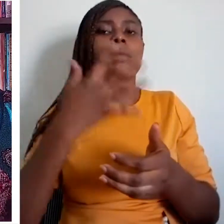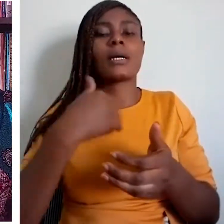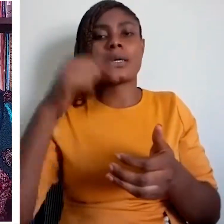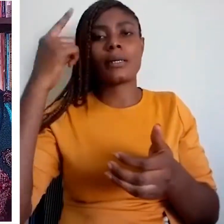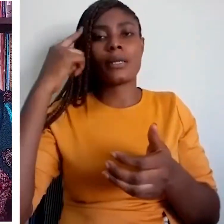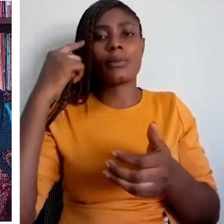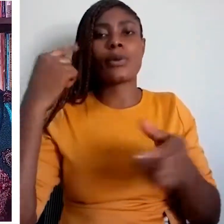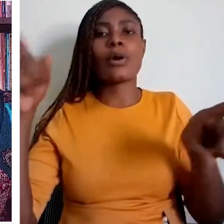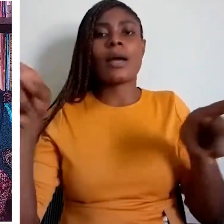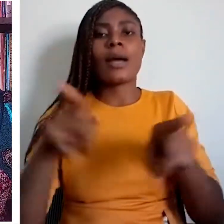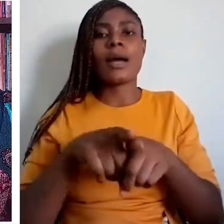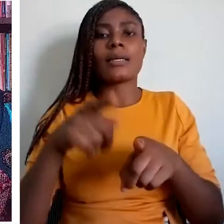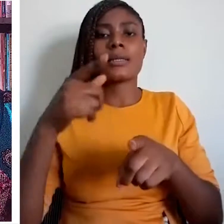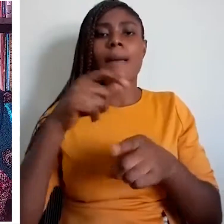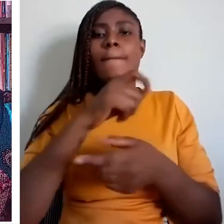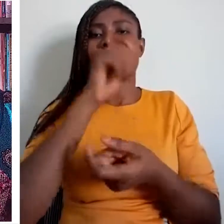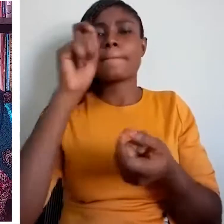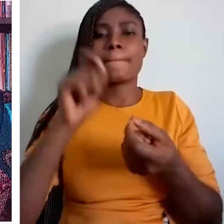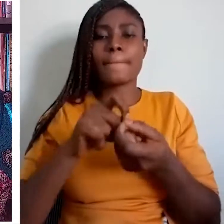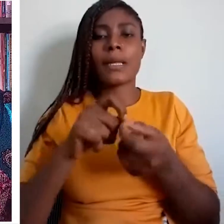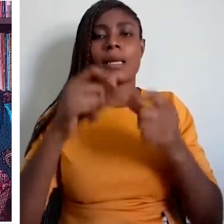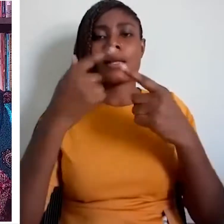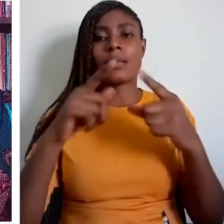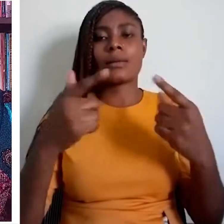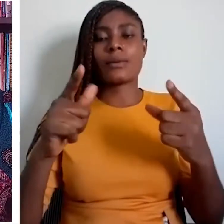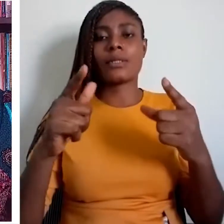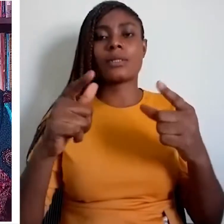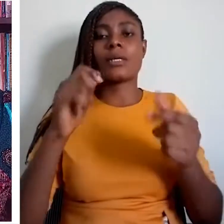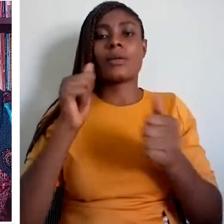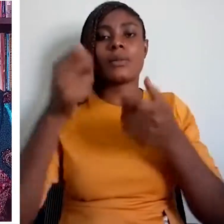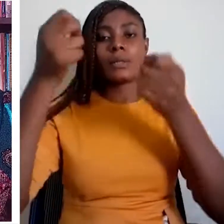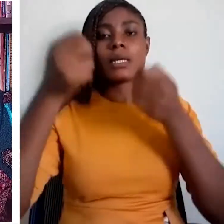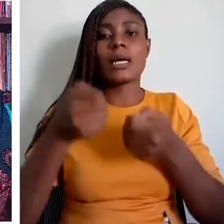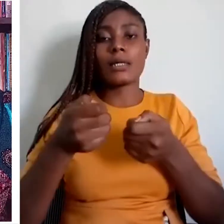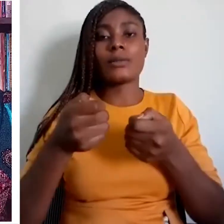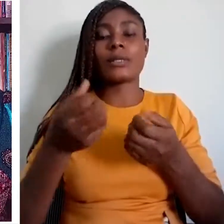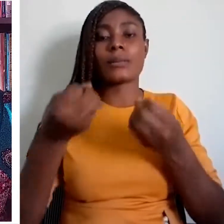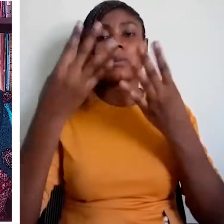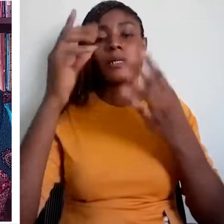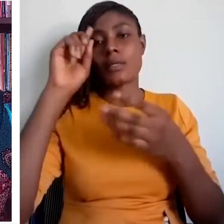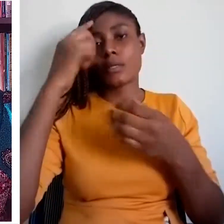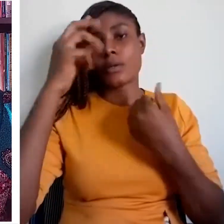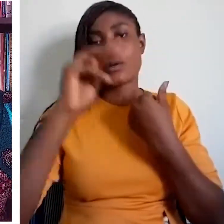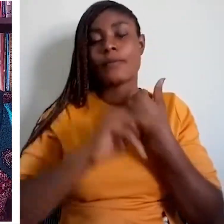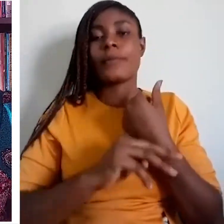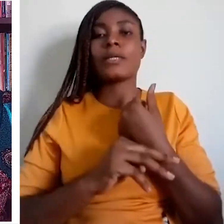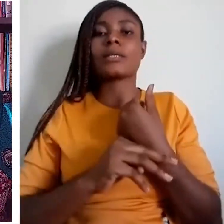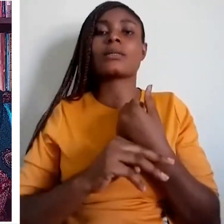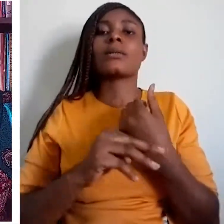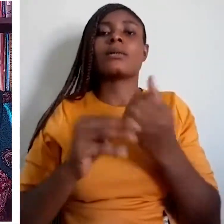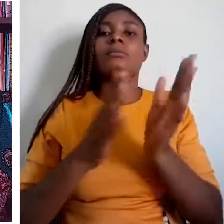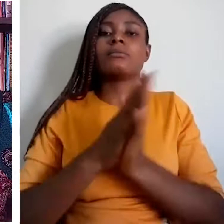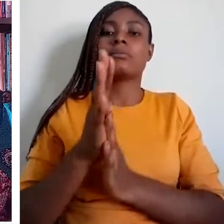and guaranteed in the present Charter without distinction of any kind such as race, ethnic